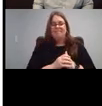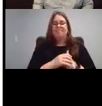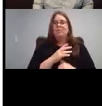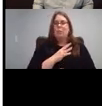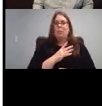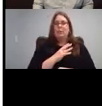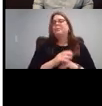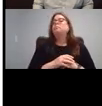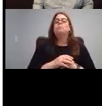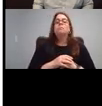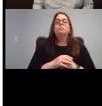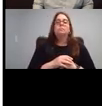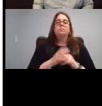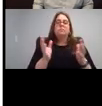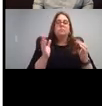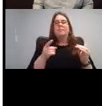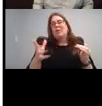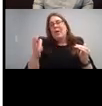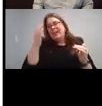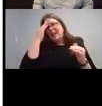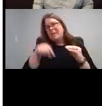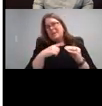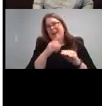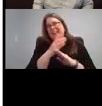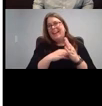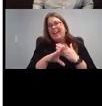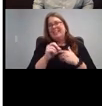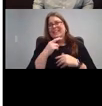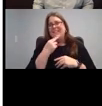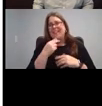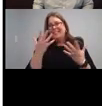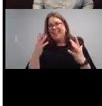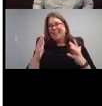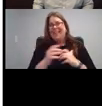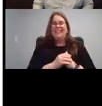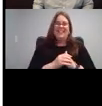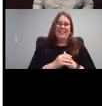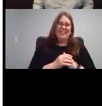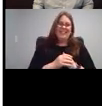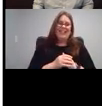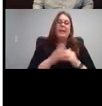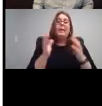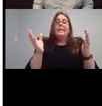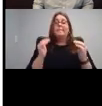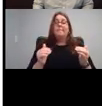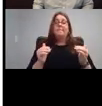The next one you all know about hands, and I'm not going to talk about that. The next one is, this is a